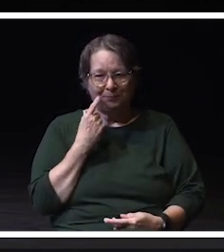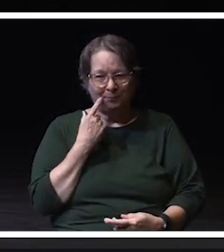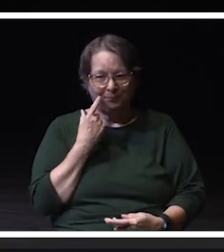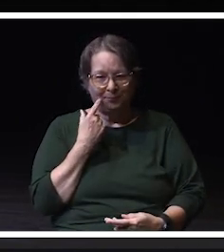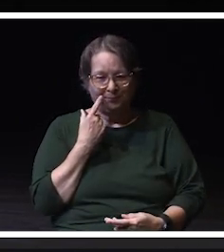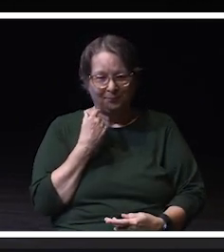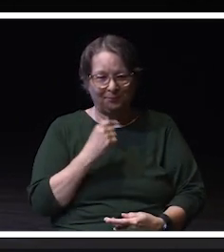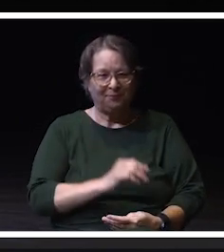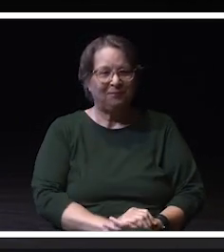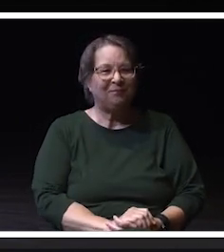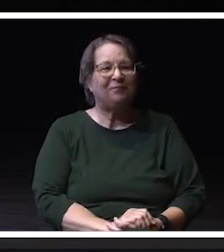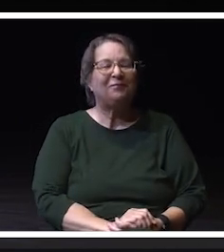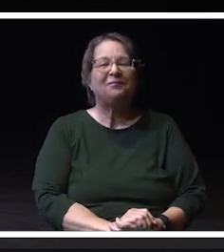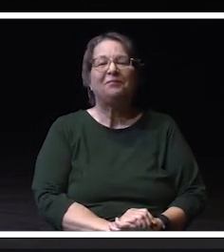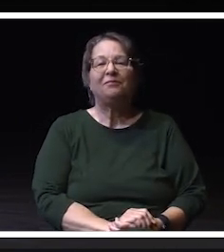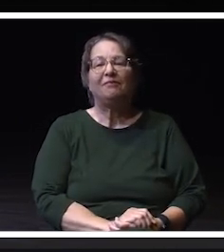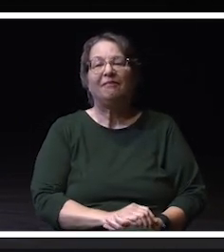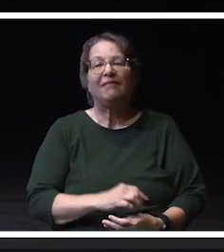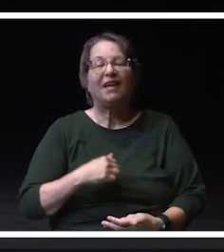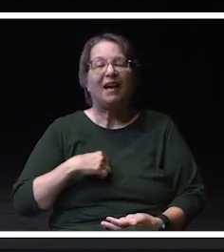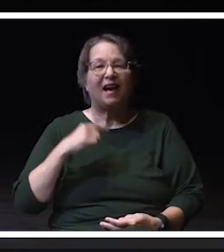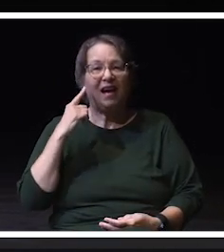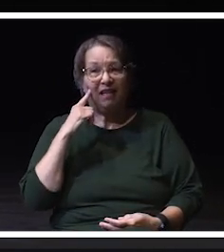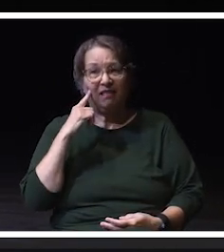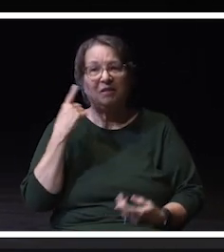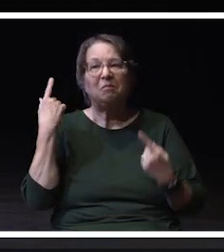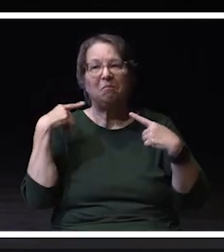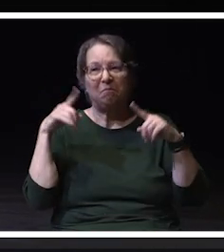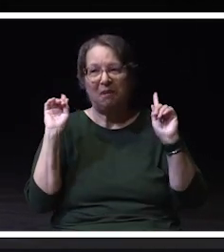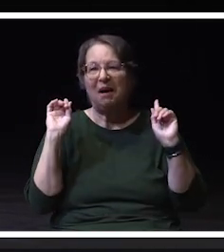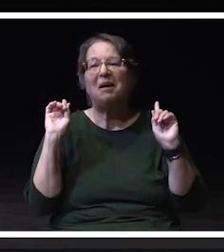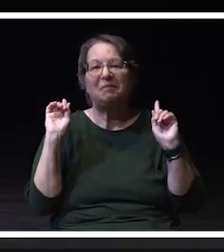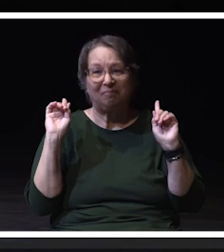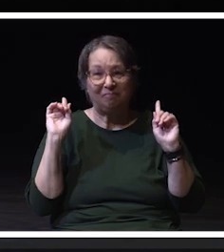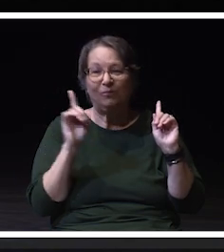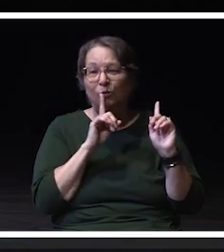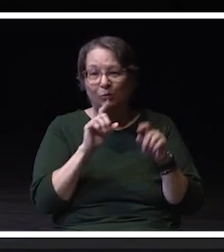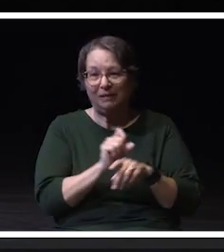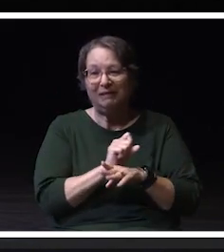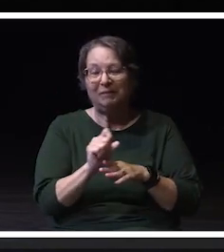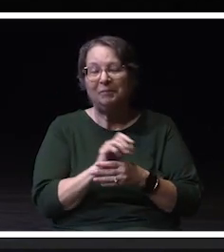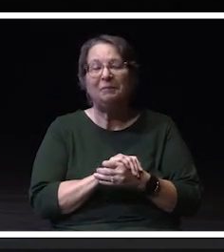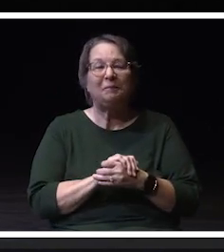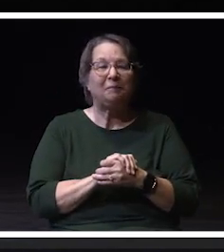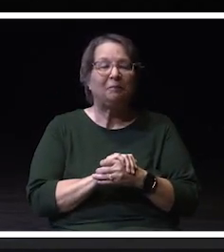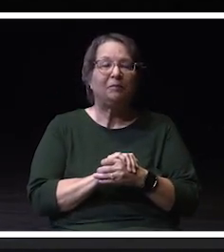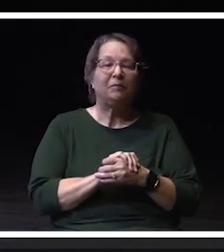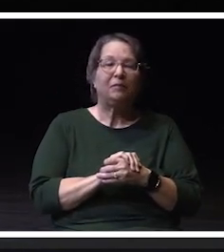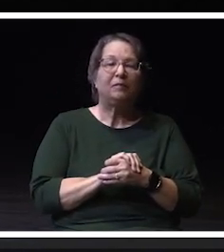I believe it is a true victory. We have